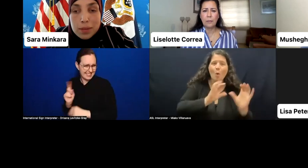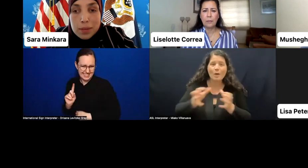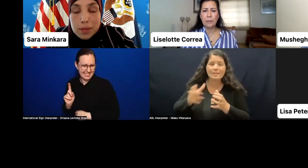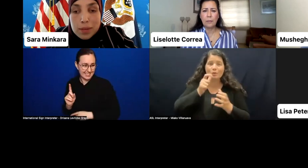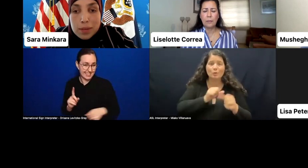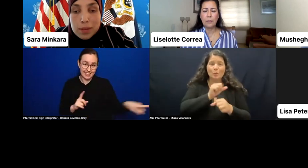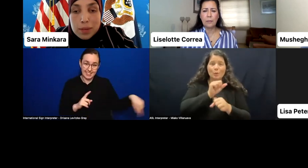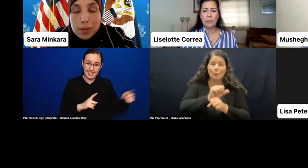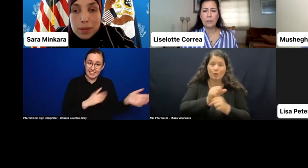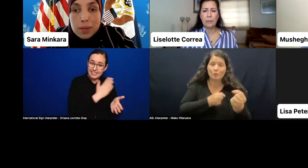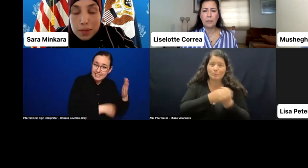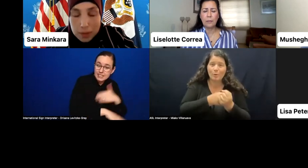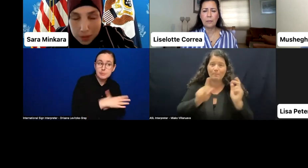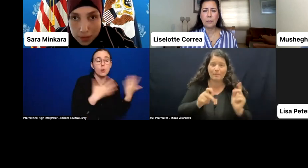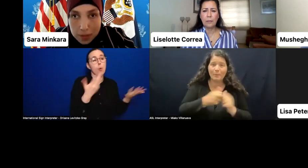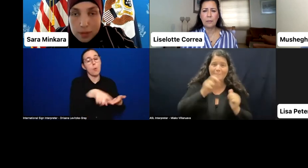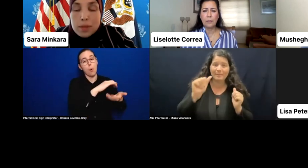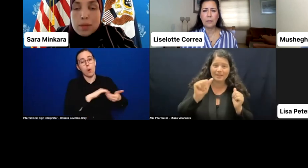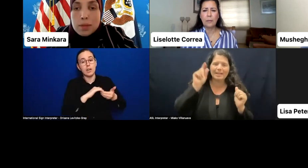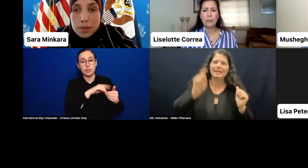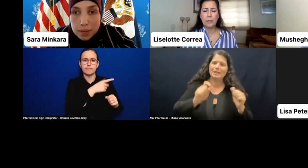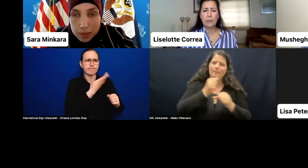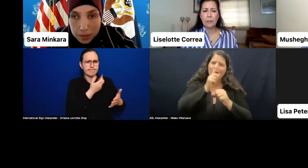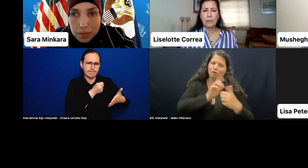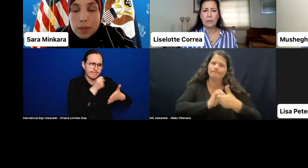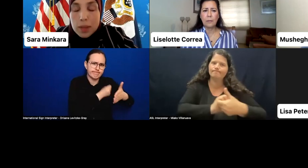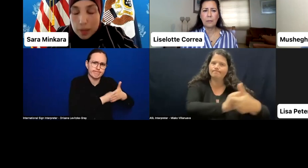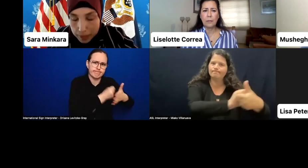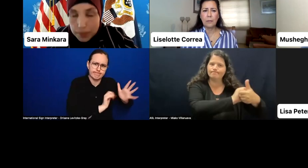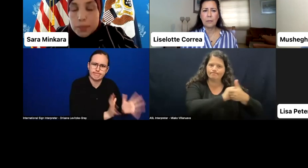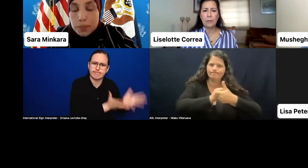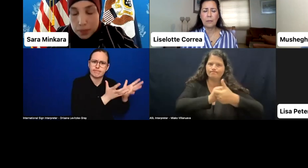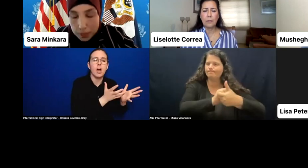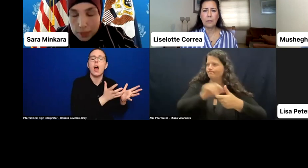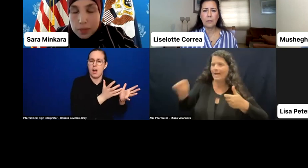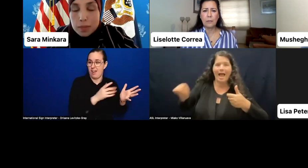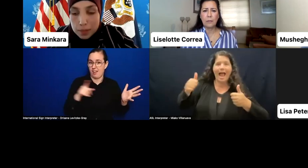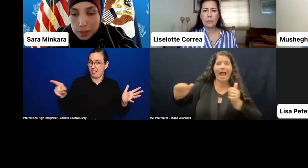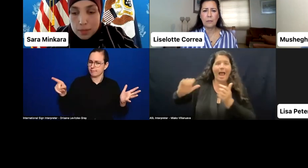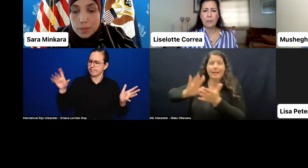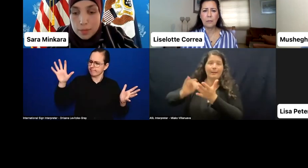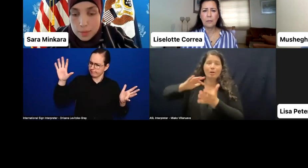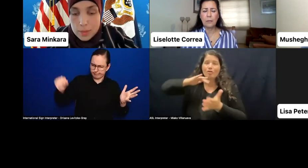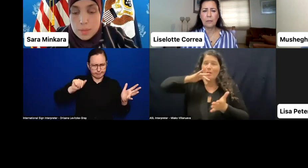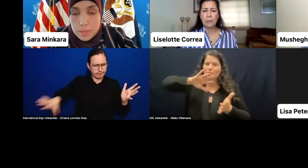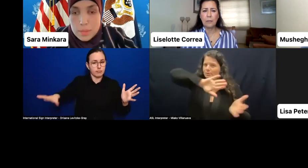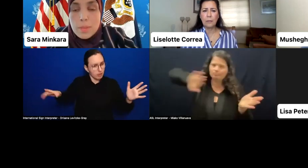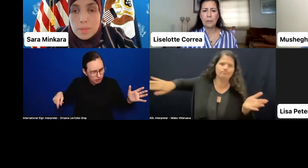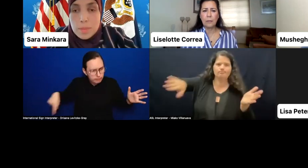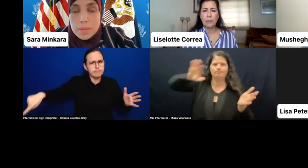to really form alliances with other organizations, with other parts of civil society, to really take on